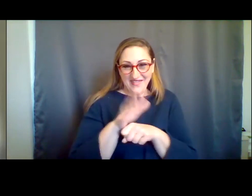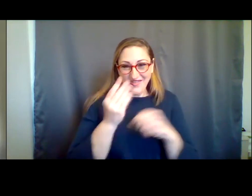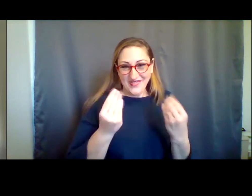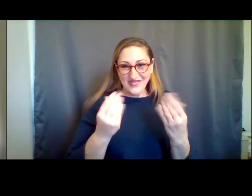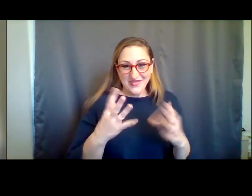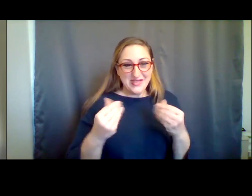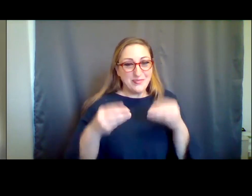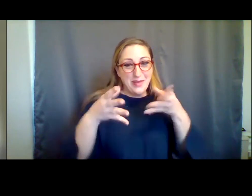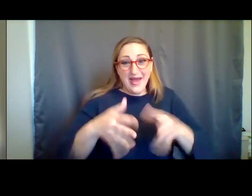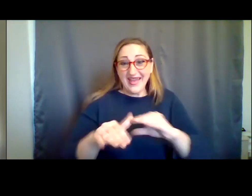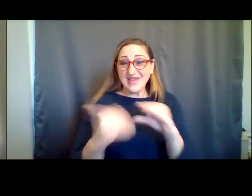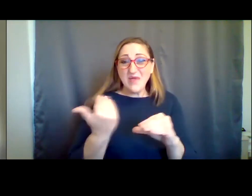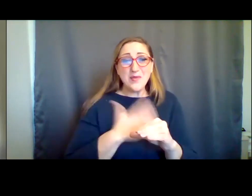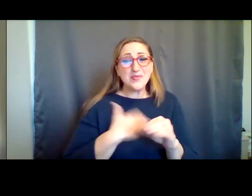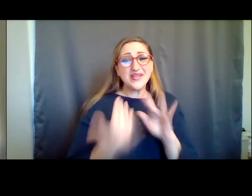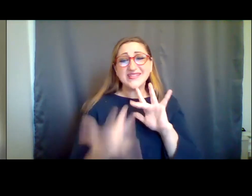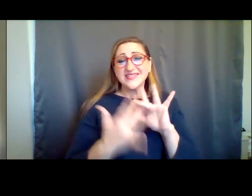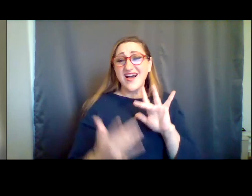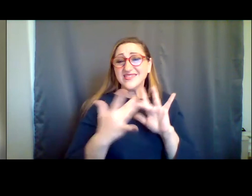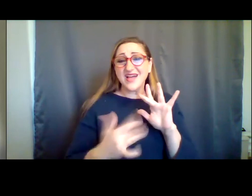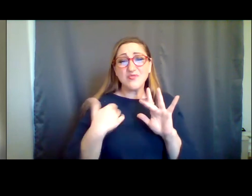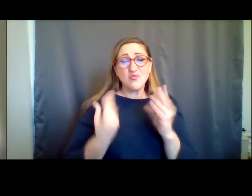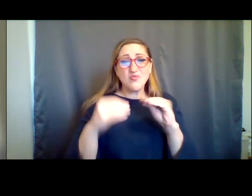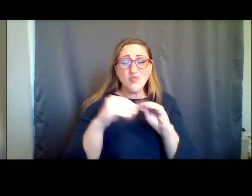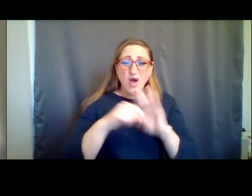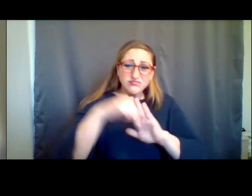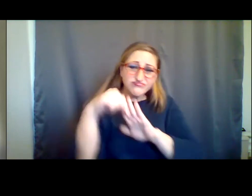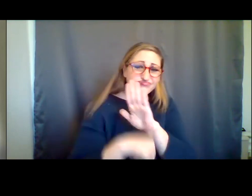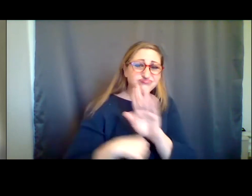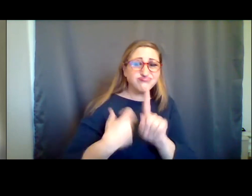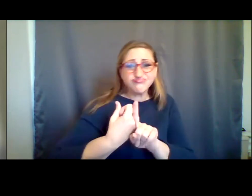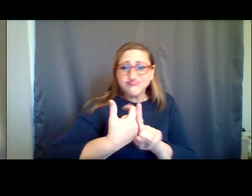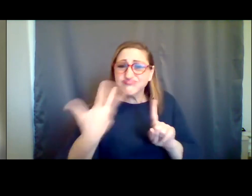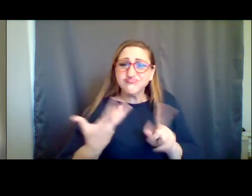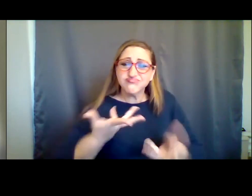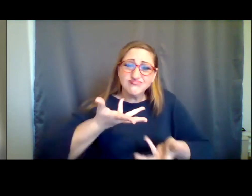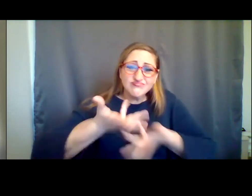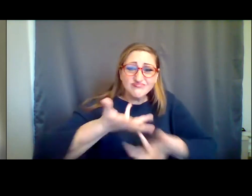surface. I will drop my e-mail in the chat. Please consider me a resource. I'm happy to have a deeper conversation with any of you